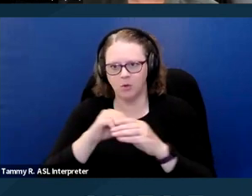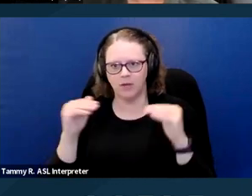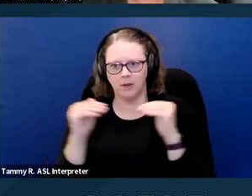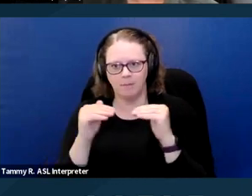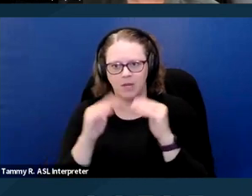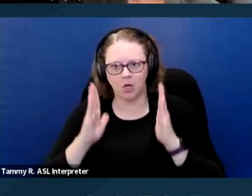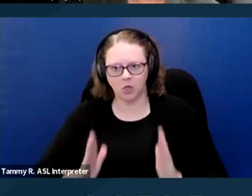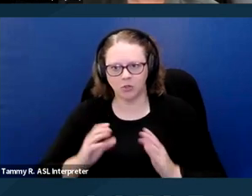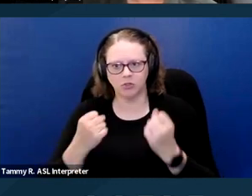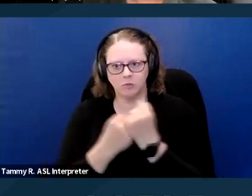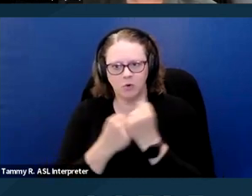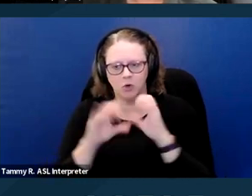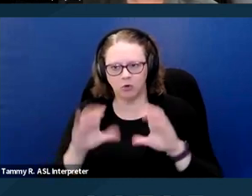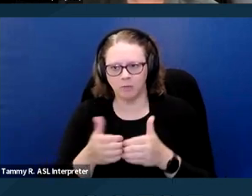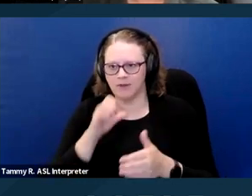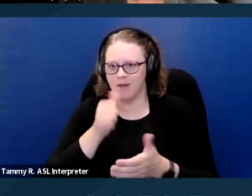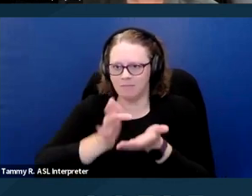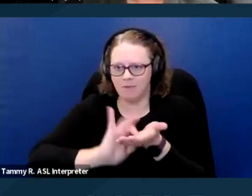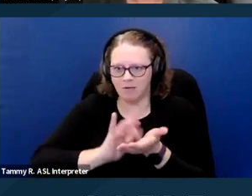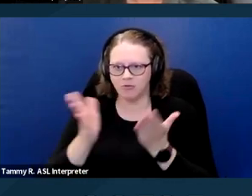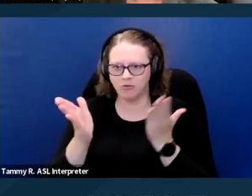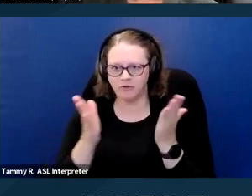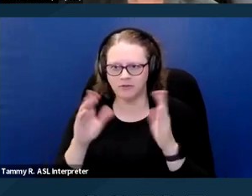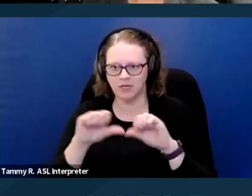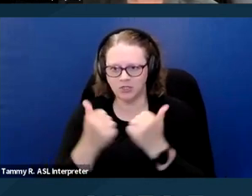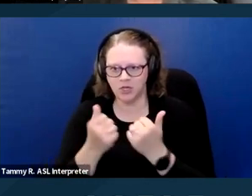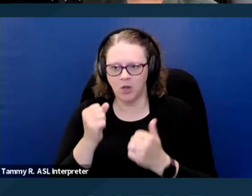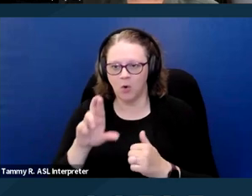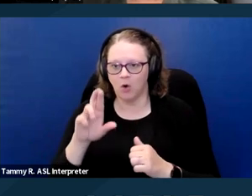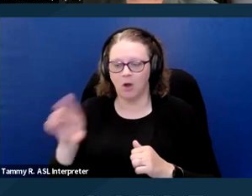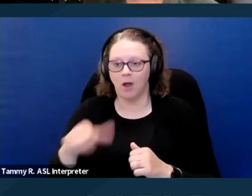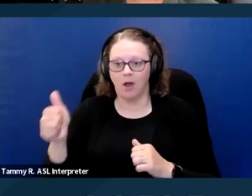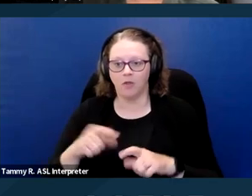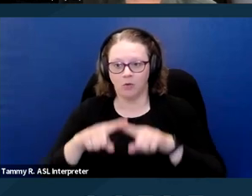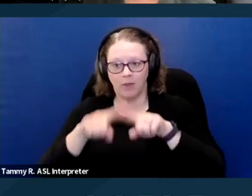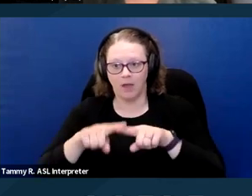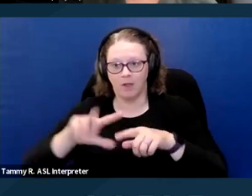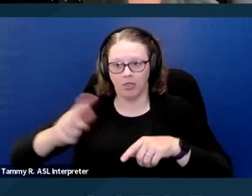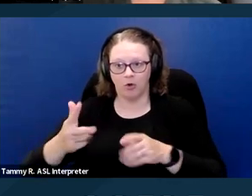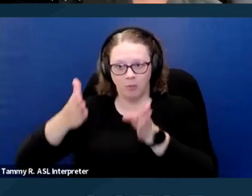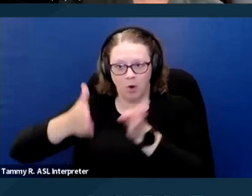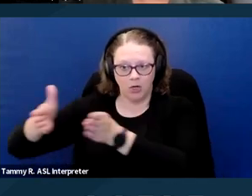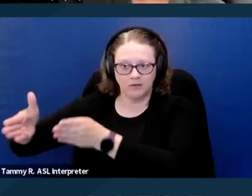non-medical service agencies or people. Other reliable third parties.